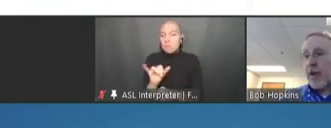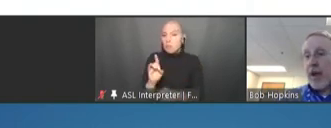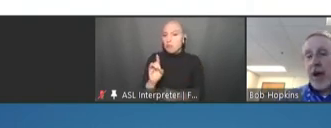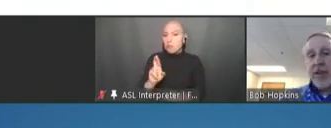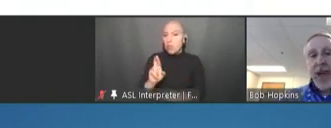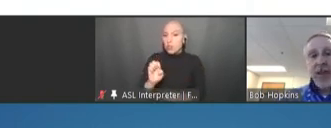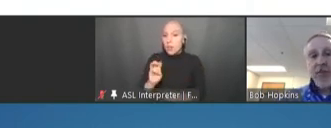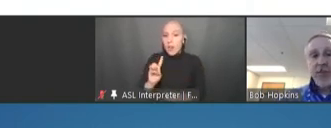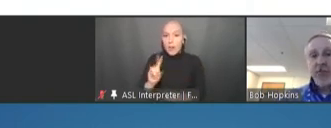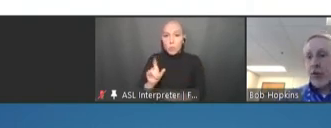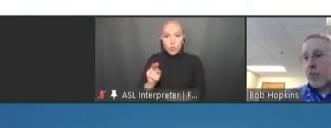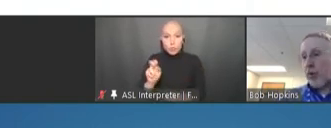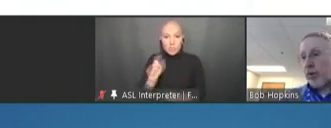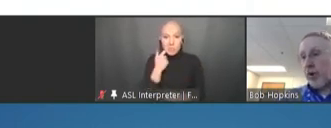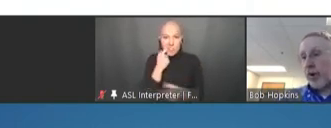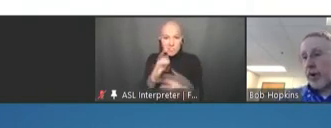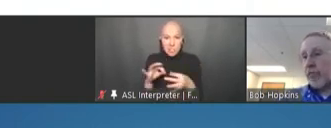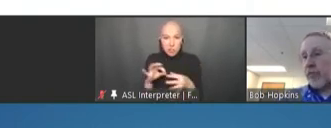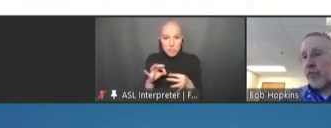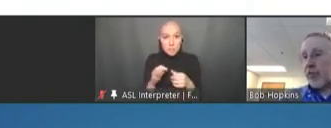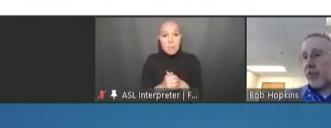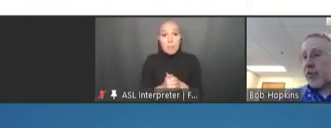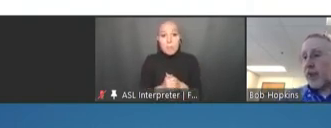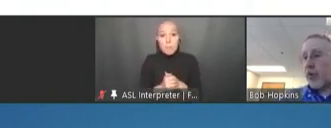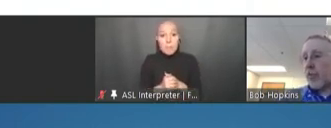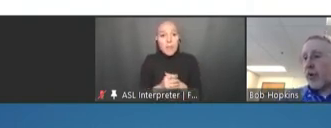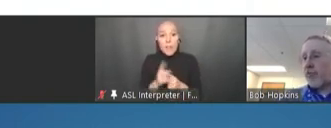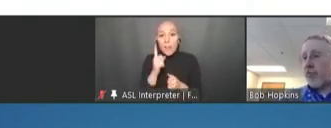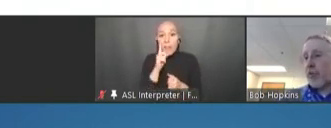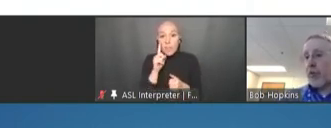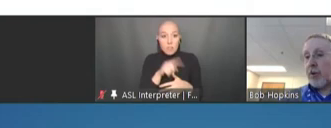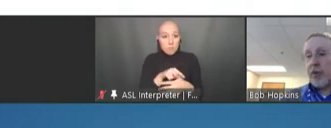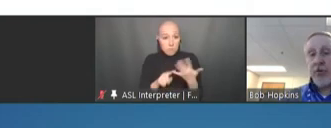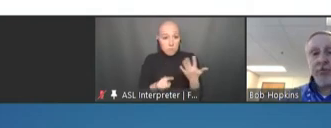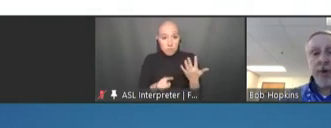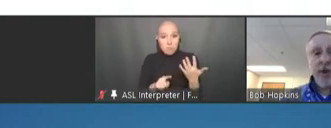I think adjuvants are an important area to facilitate robust and durable immune response